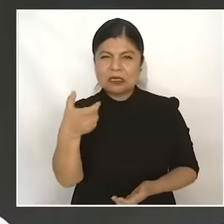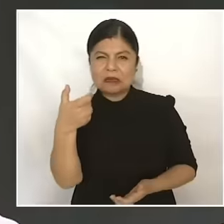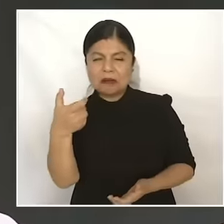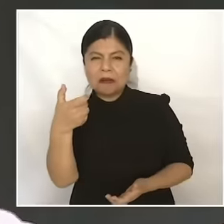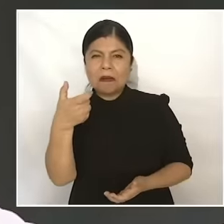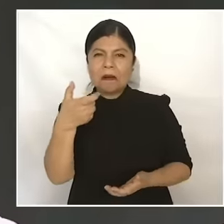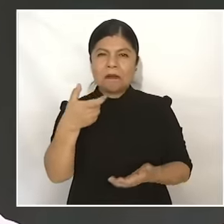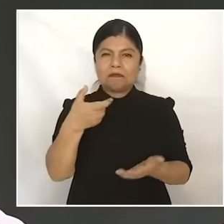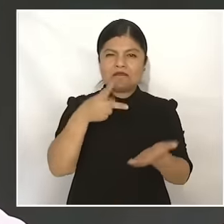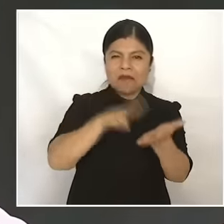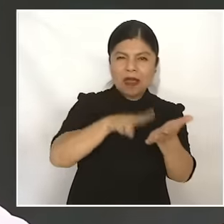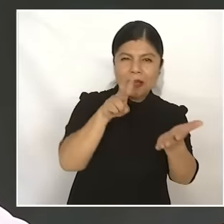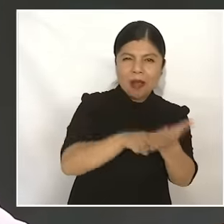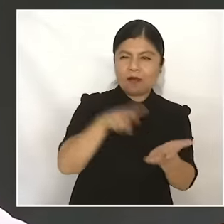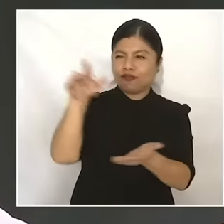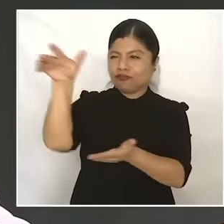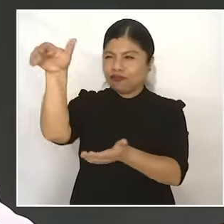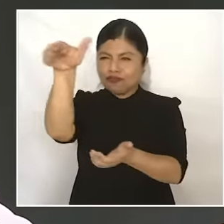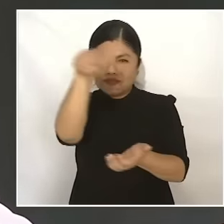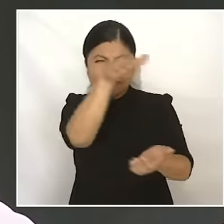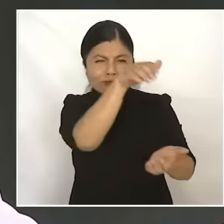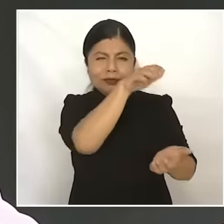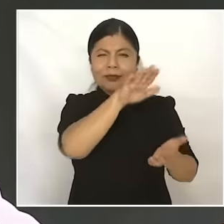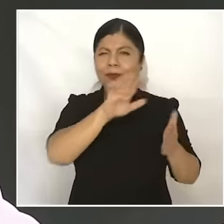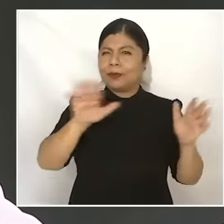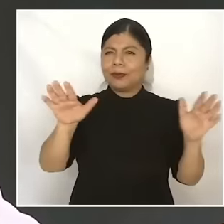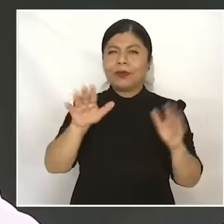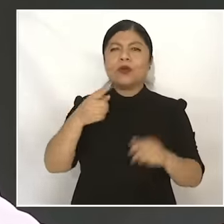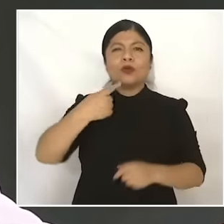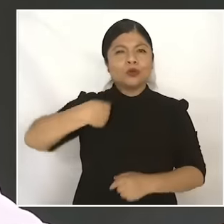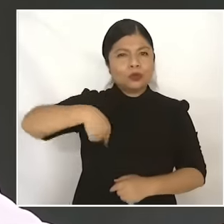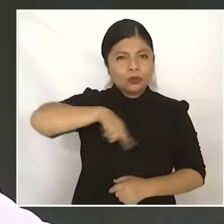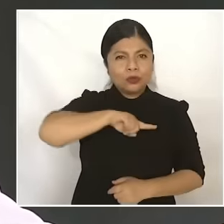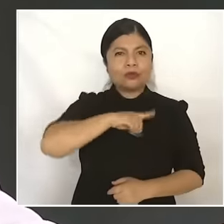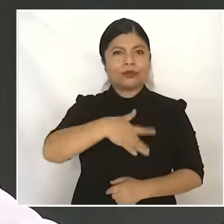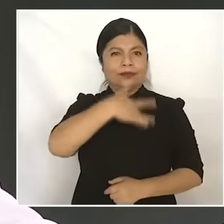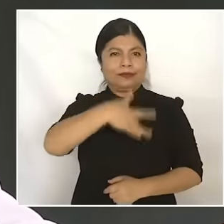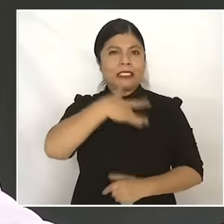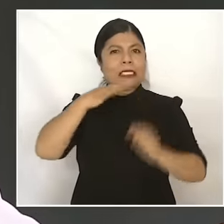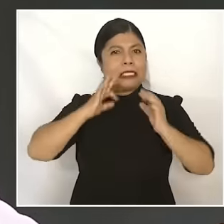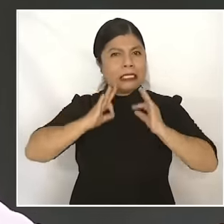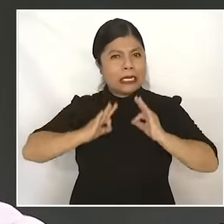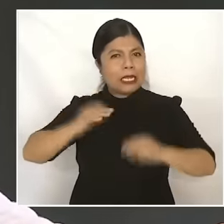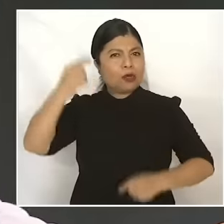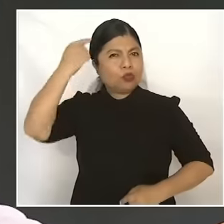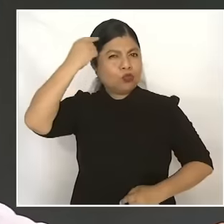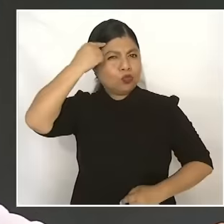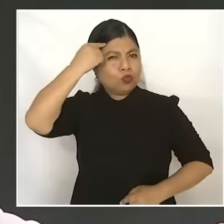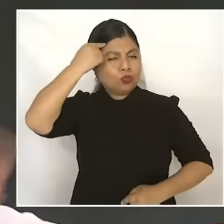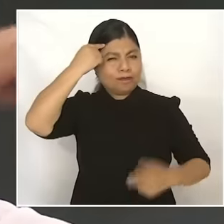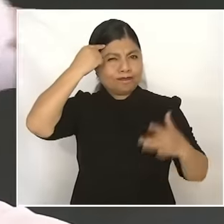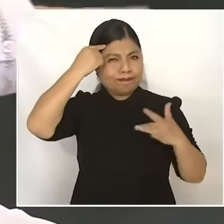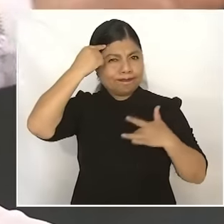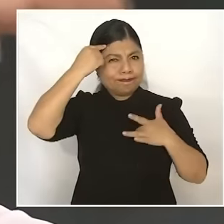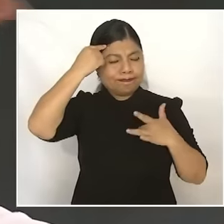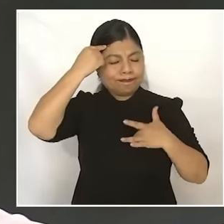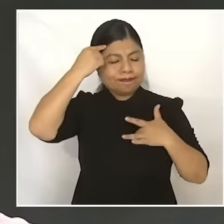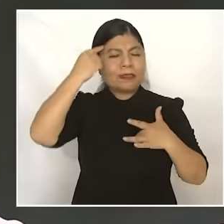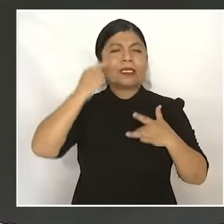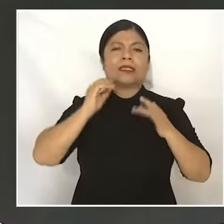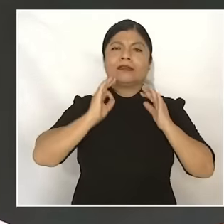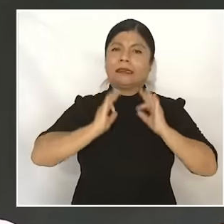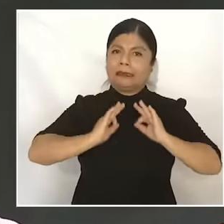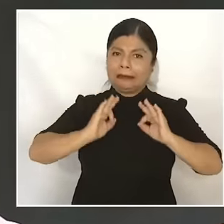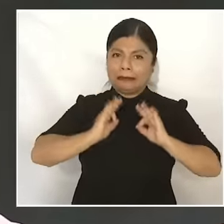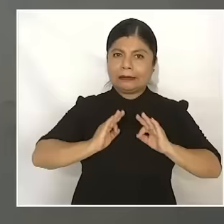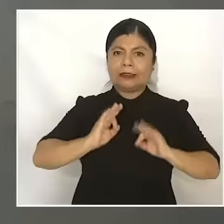is being good with oneself, being good with our conscience. and being well with your neighbor That is